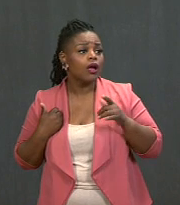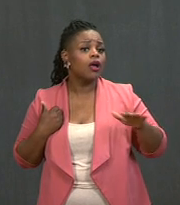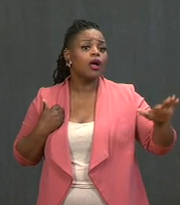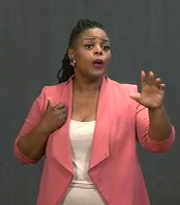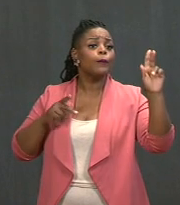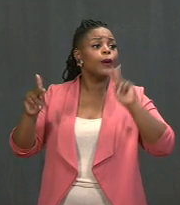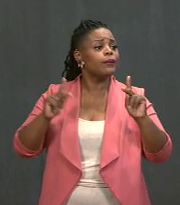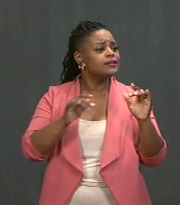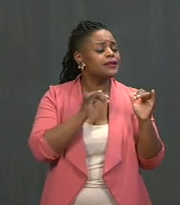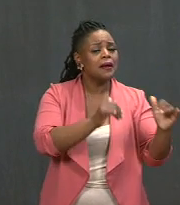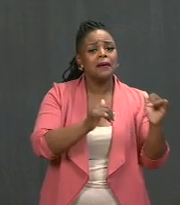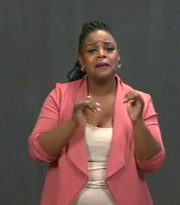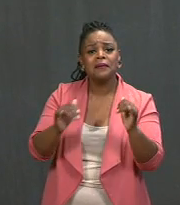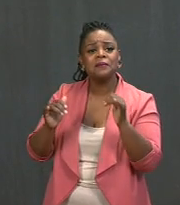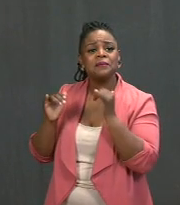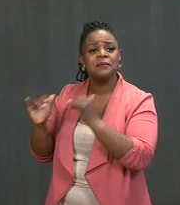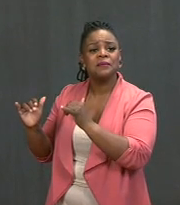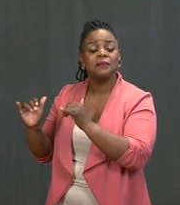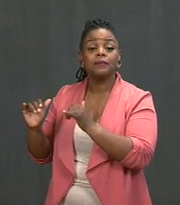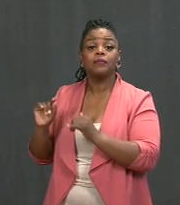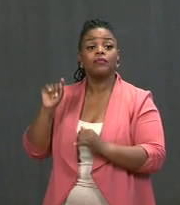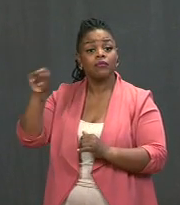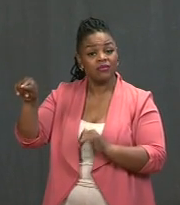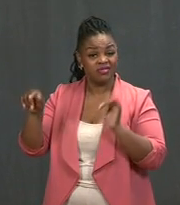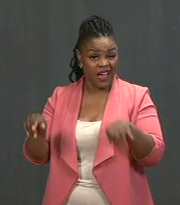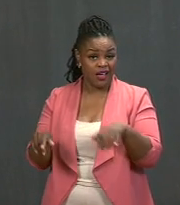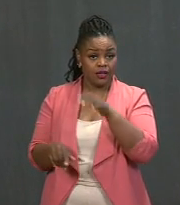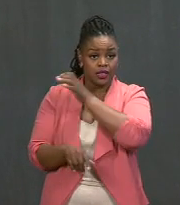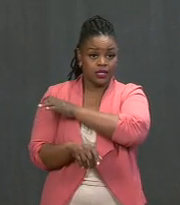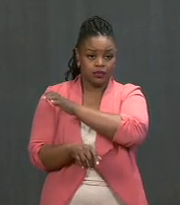And I was at the seminary clinic to mark an important milestone as well.